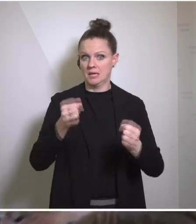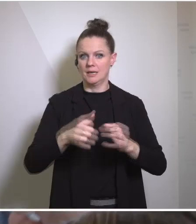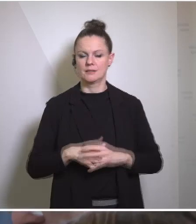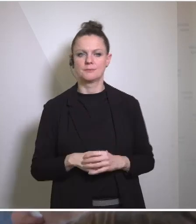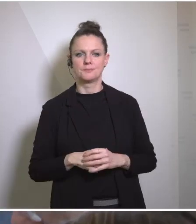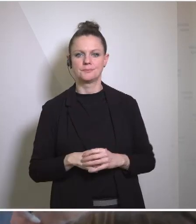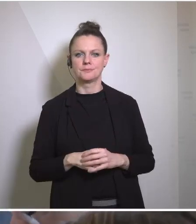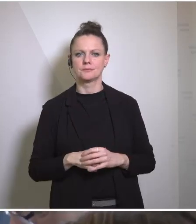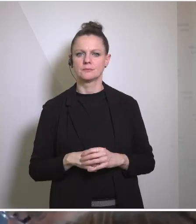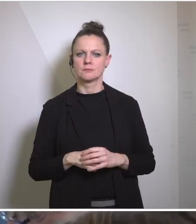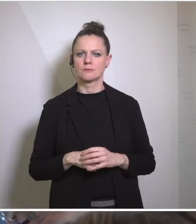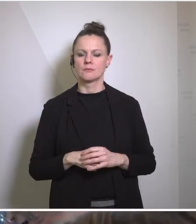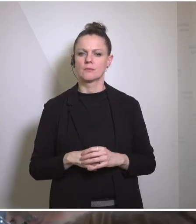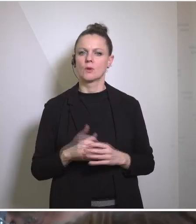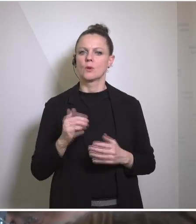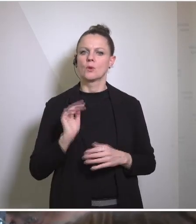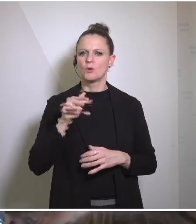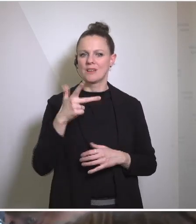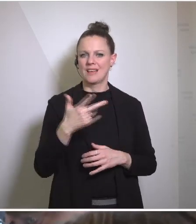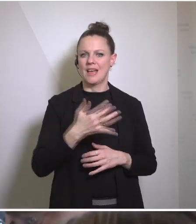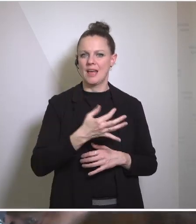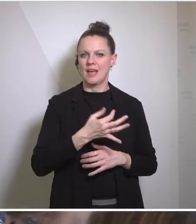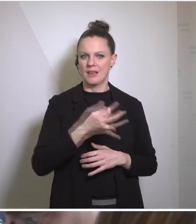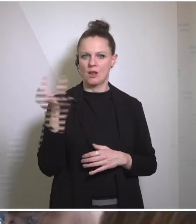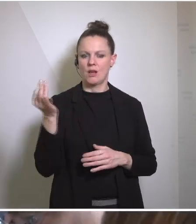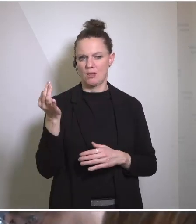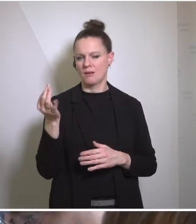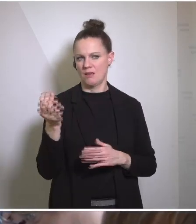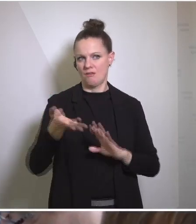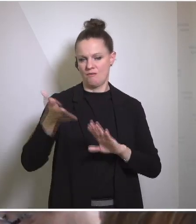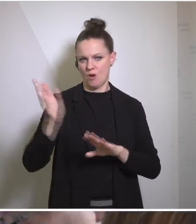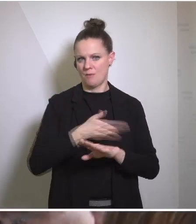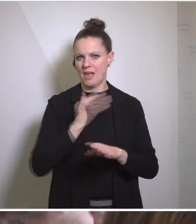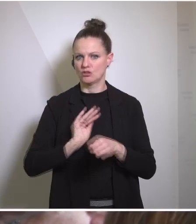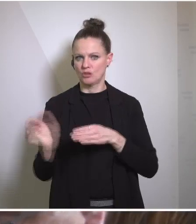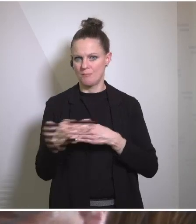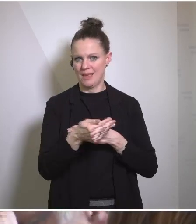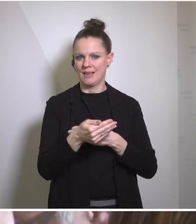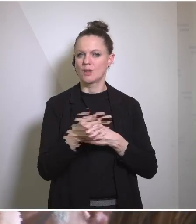now been more than three days since your trip to Jamaica and the agreement that established plans